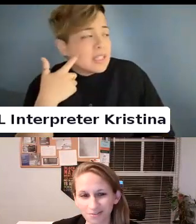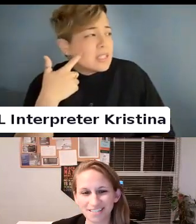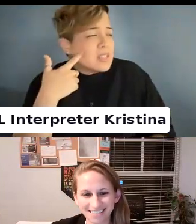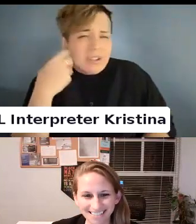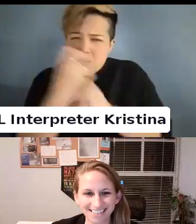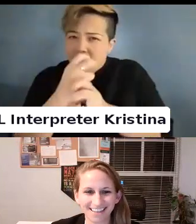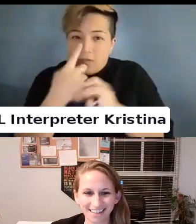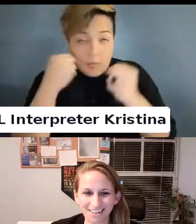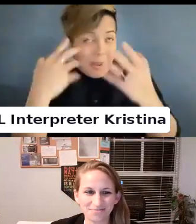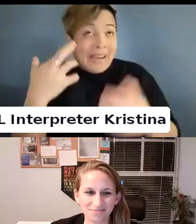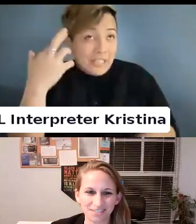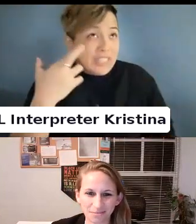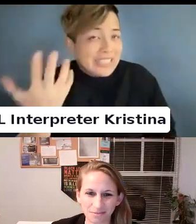lot of people.